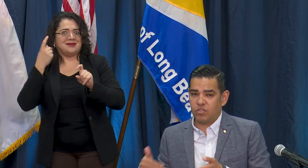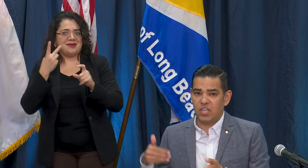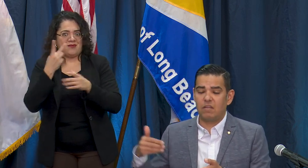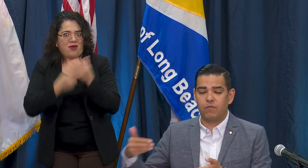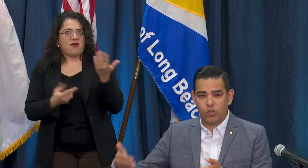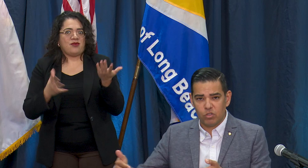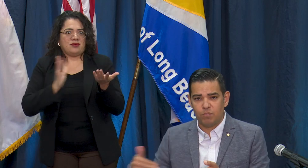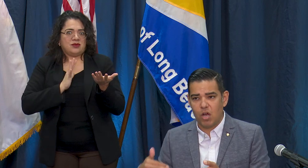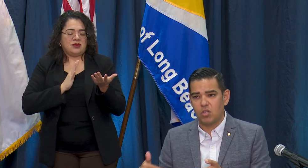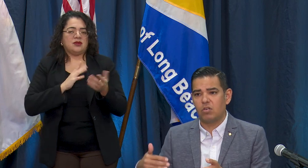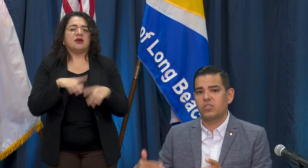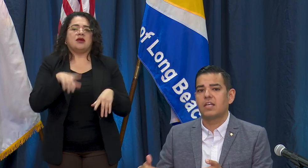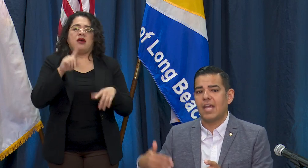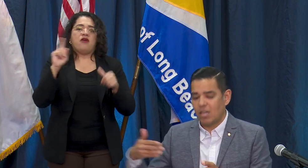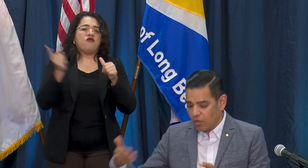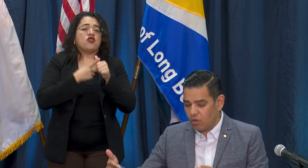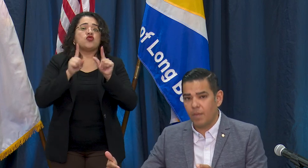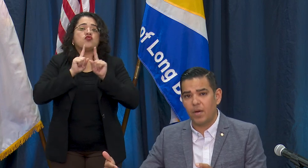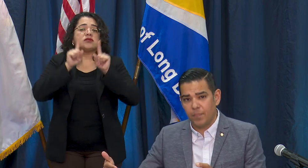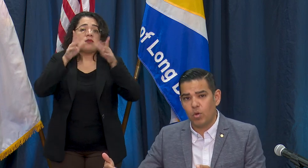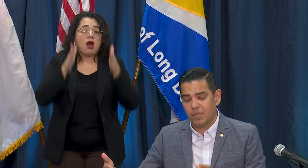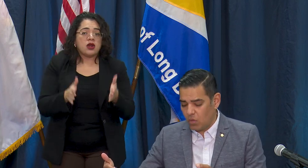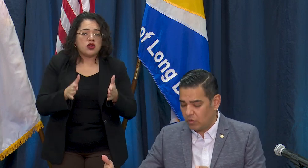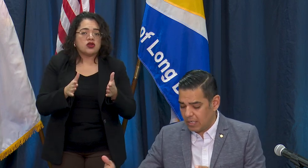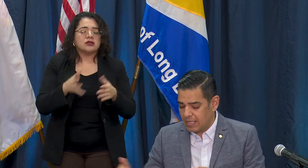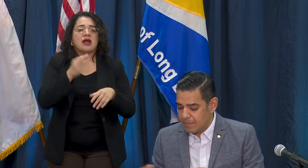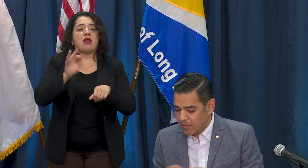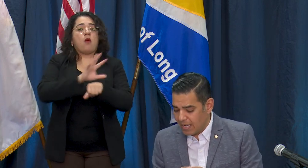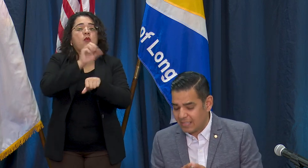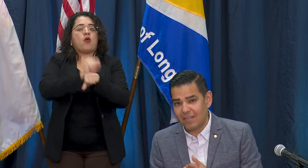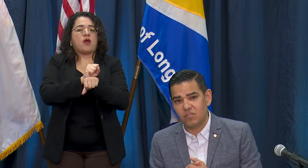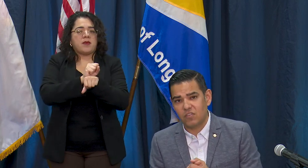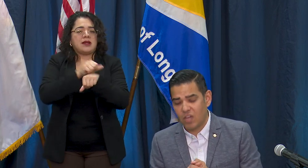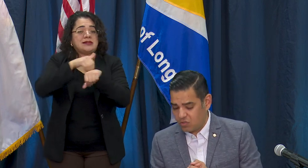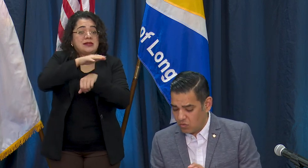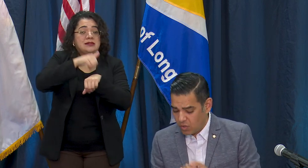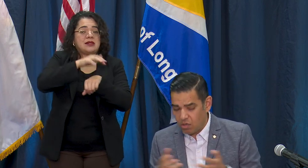we're seeing first responders and other appointment-only testing sites so